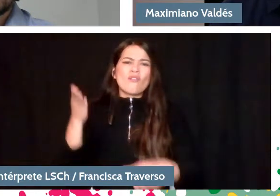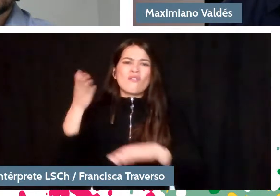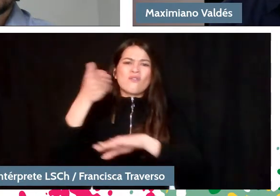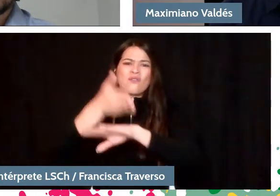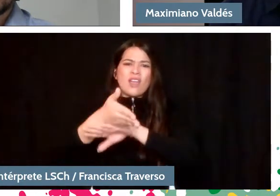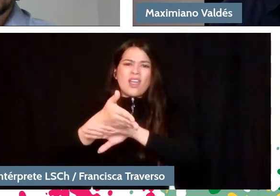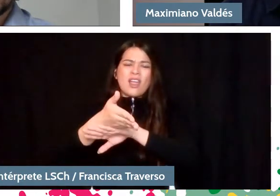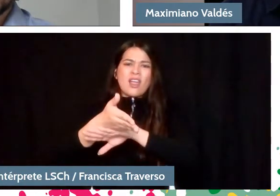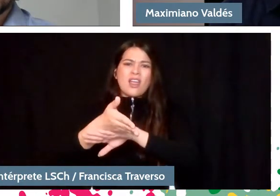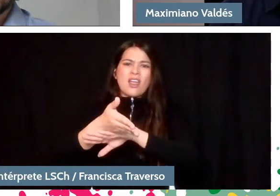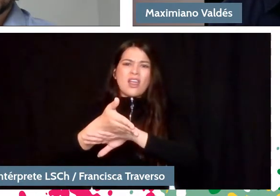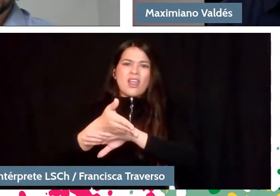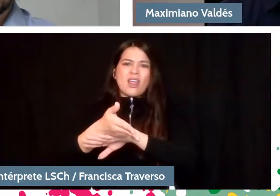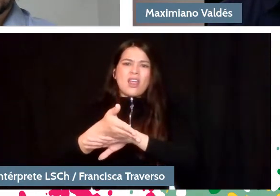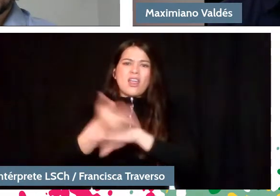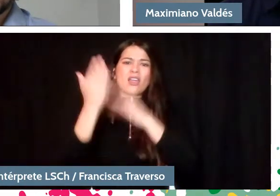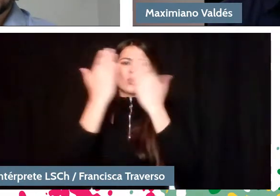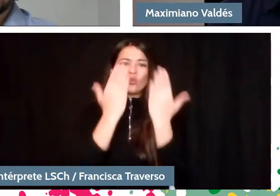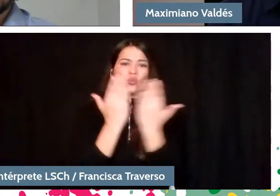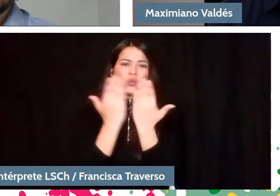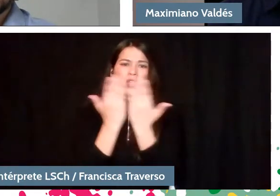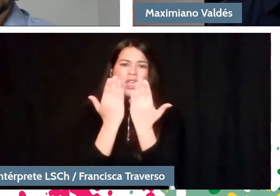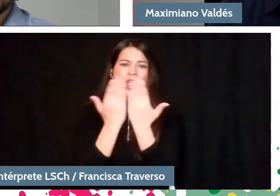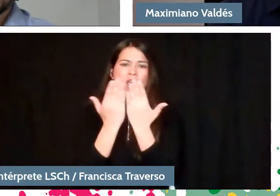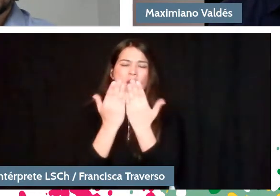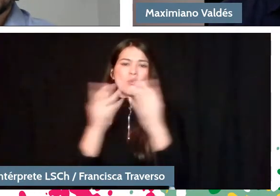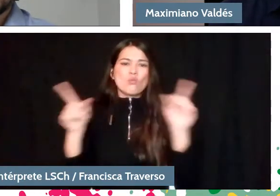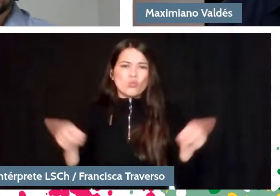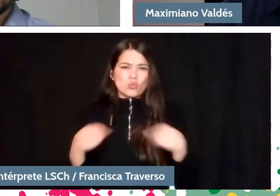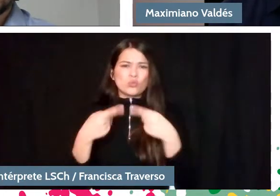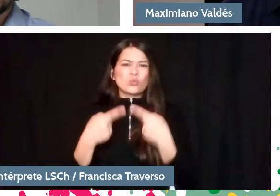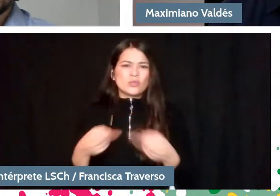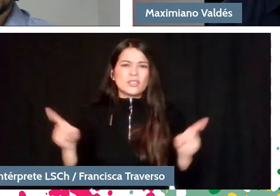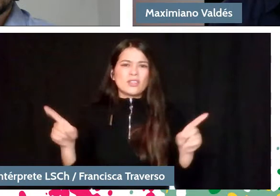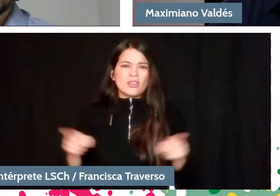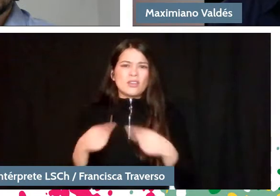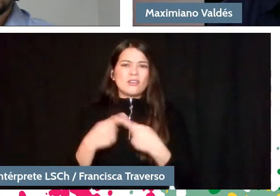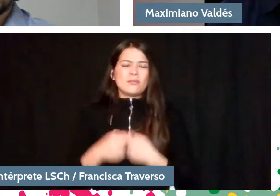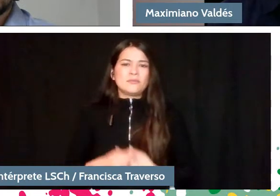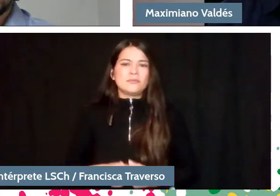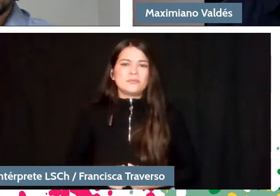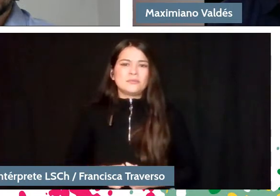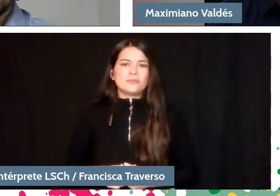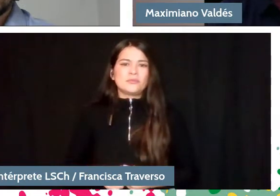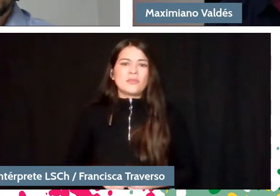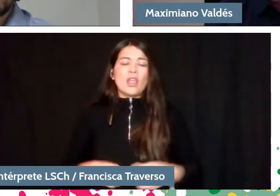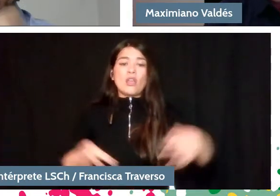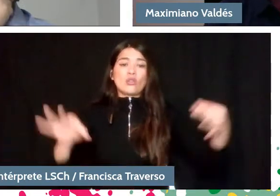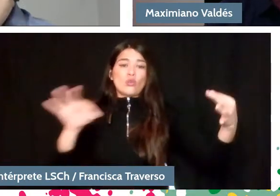or to study music that will lead them to be classical musicians? To play the violin or to play the cello